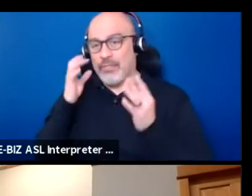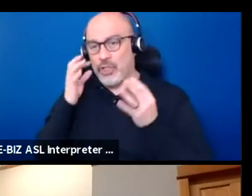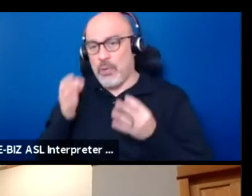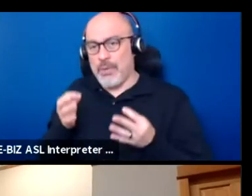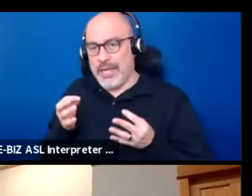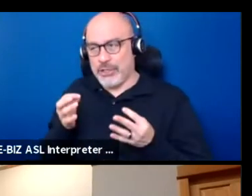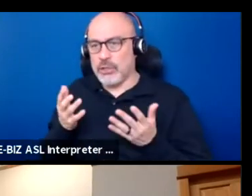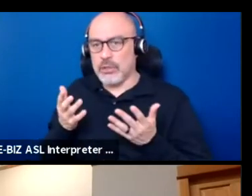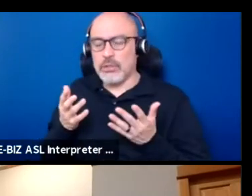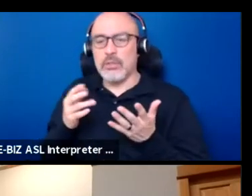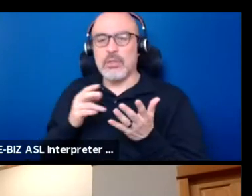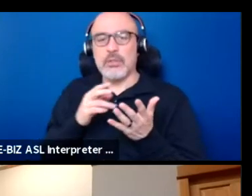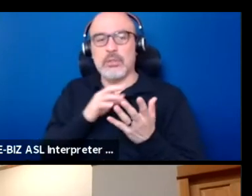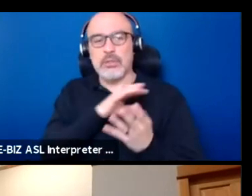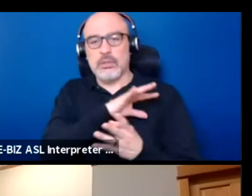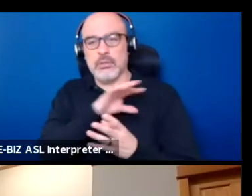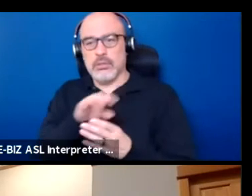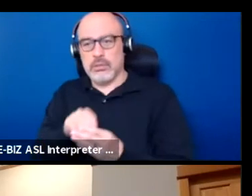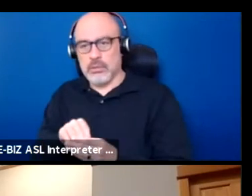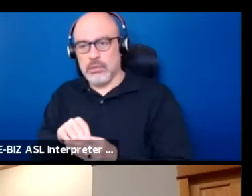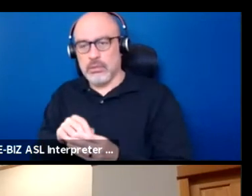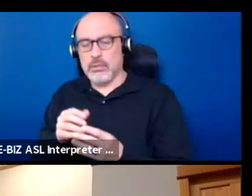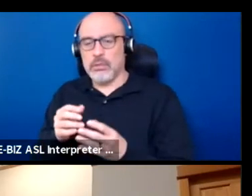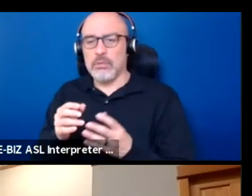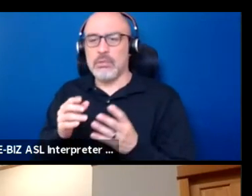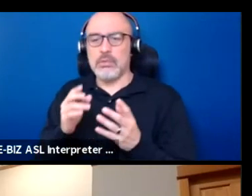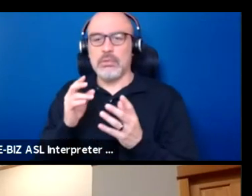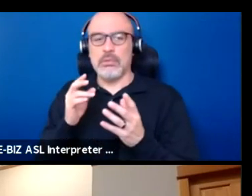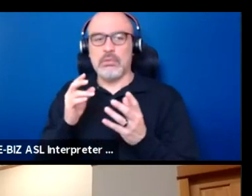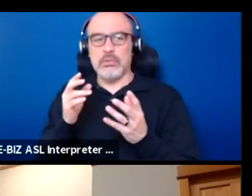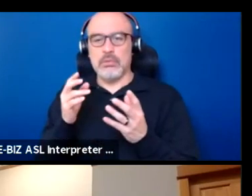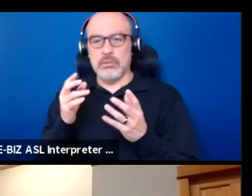is engaging respectfully around recognition